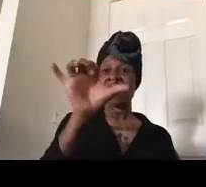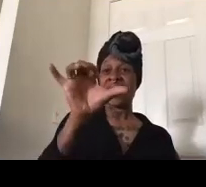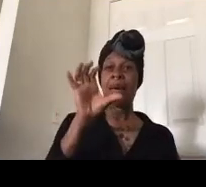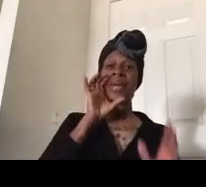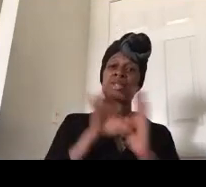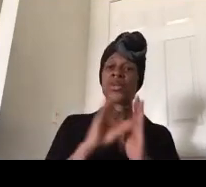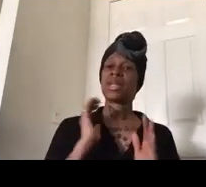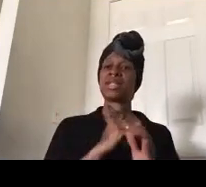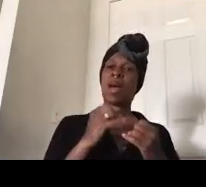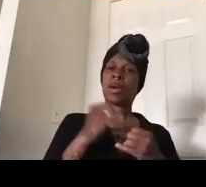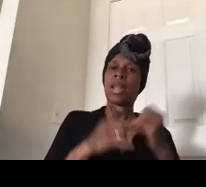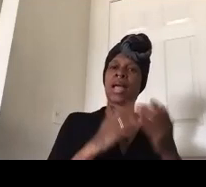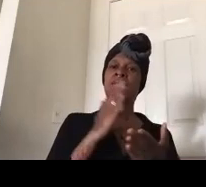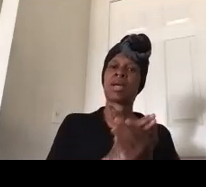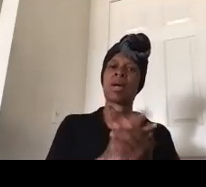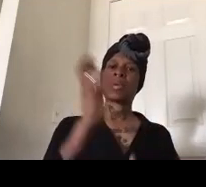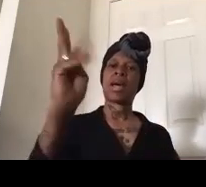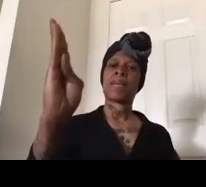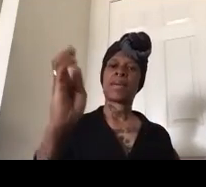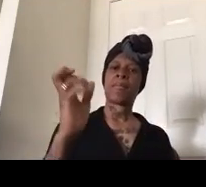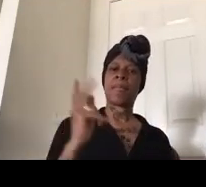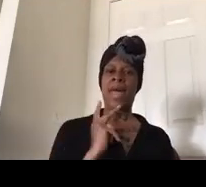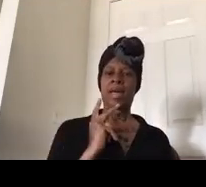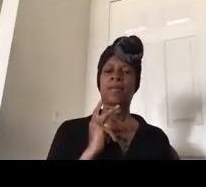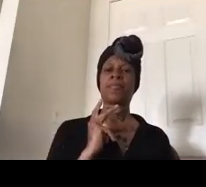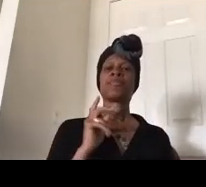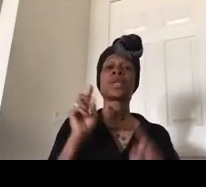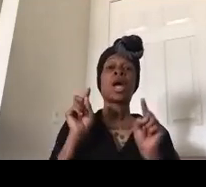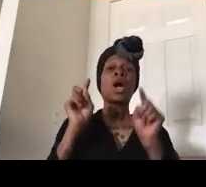stop on the way back on the way out um we joined up with